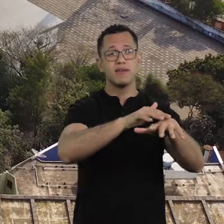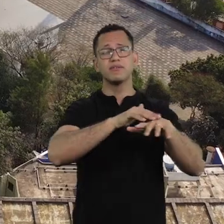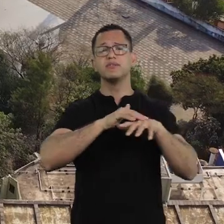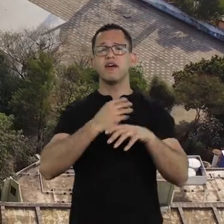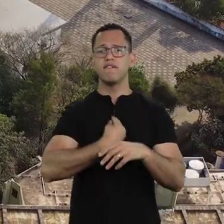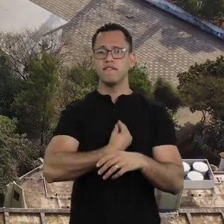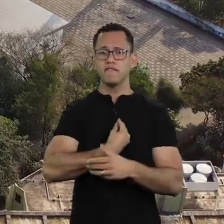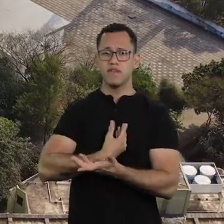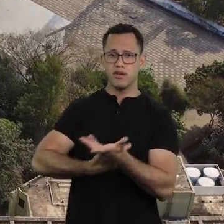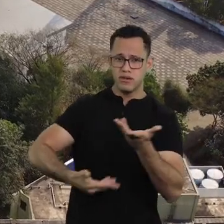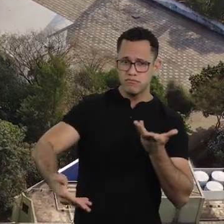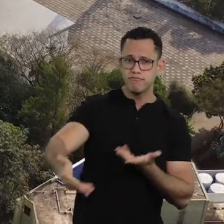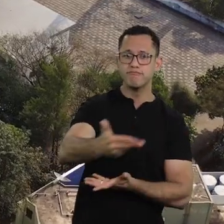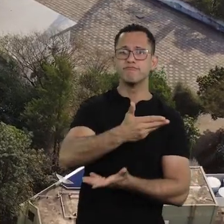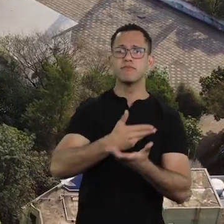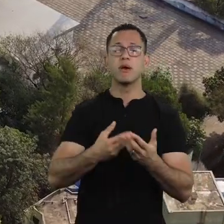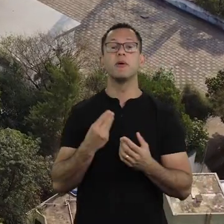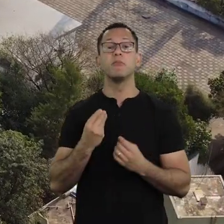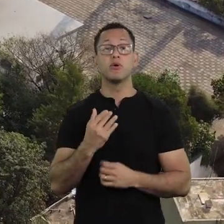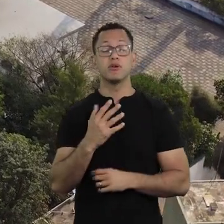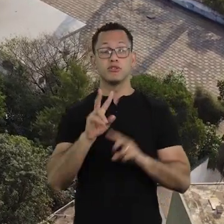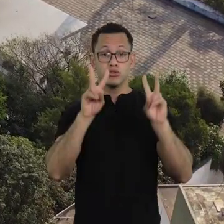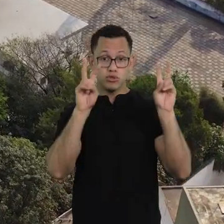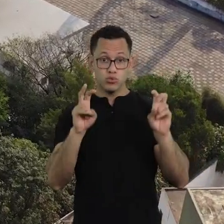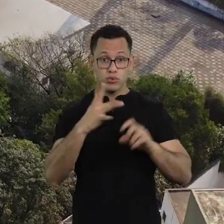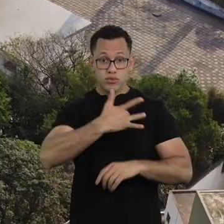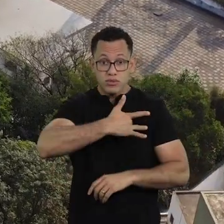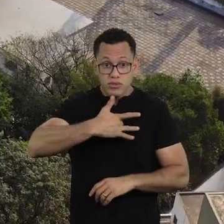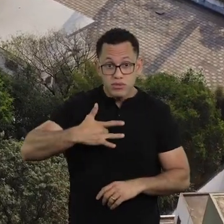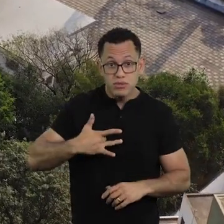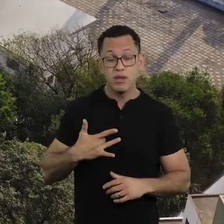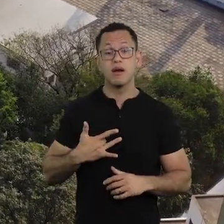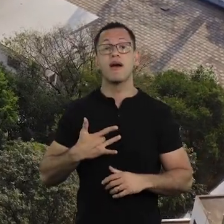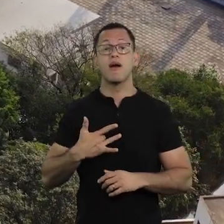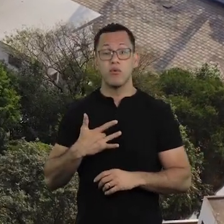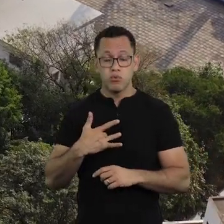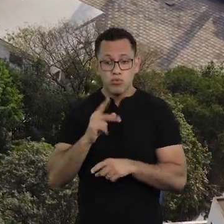diseases, because sanitation,